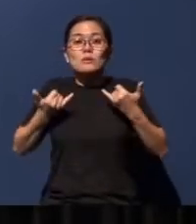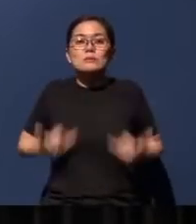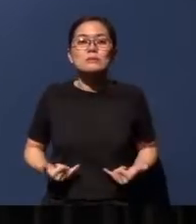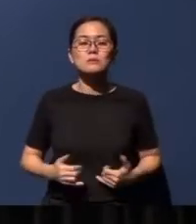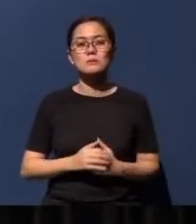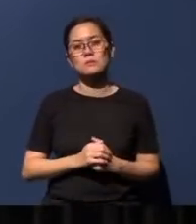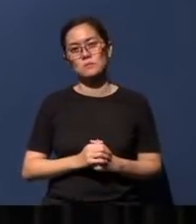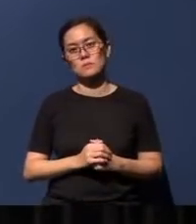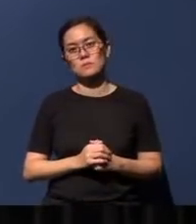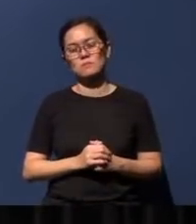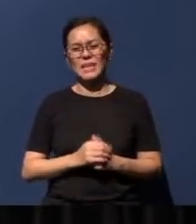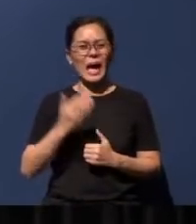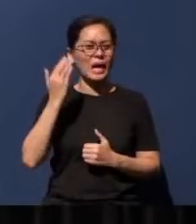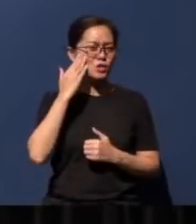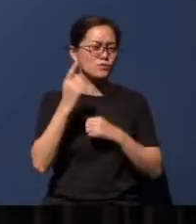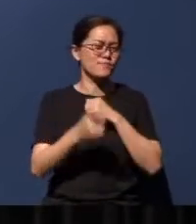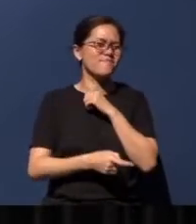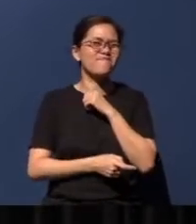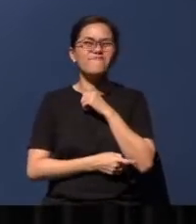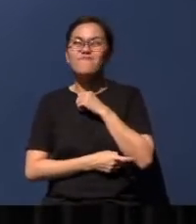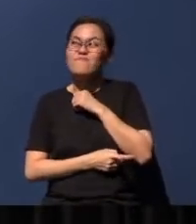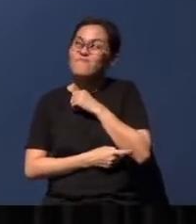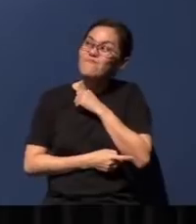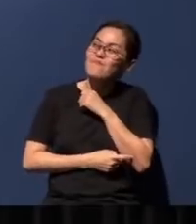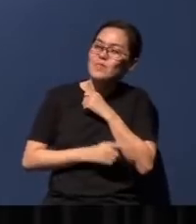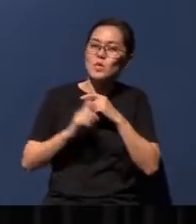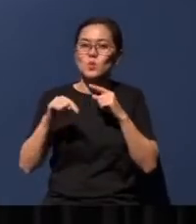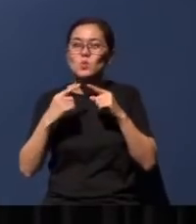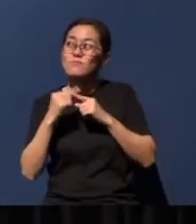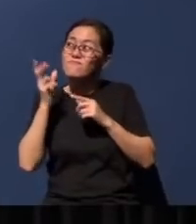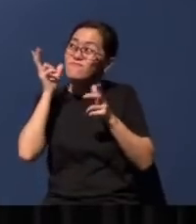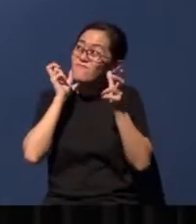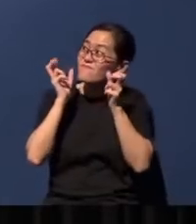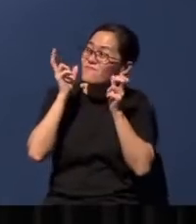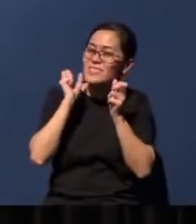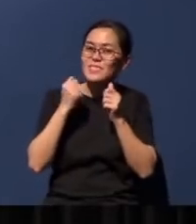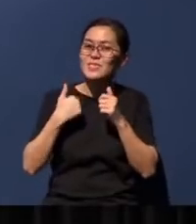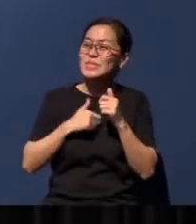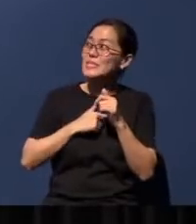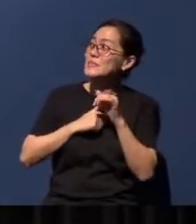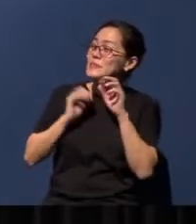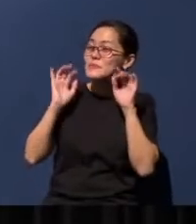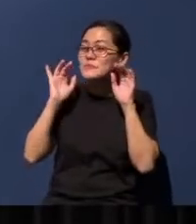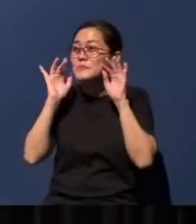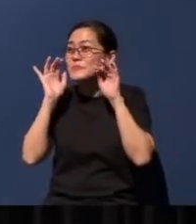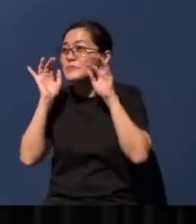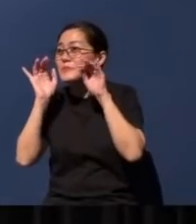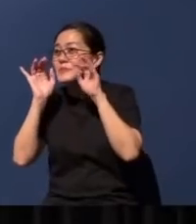know, it can be very tempting, when we hear things like that, to gravitate towards the sensational,